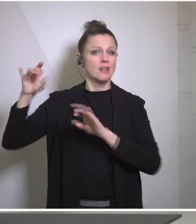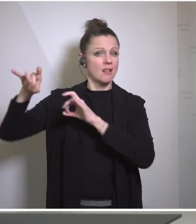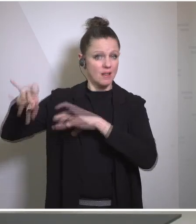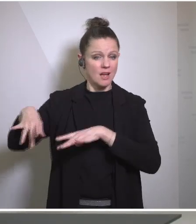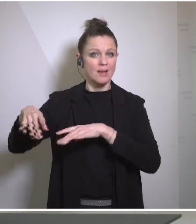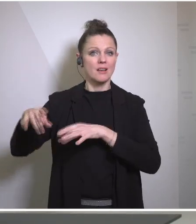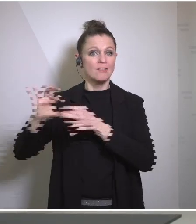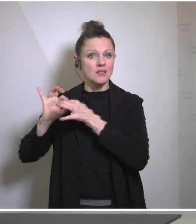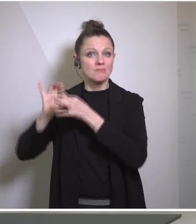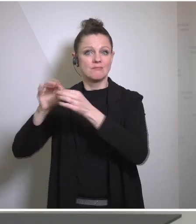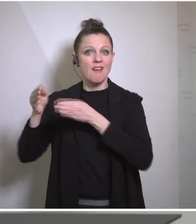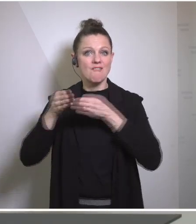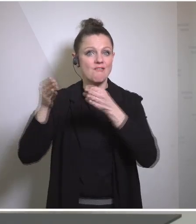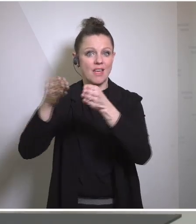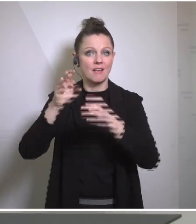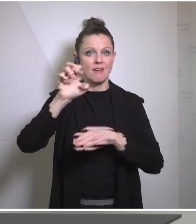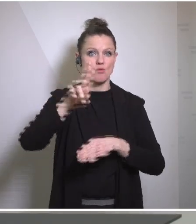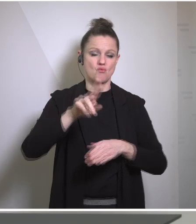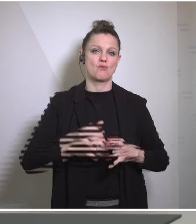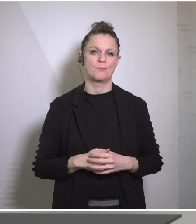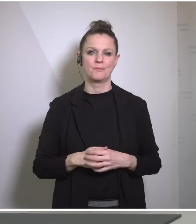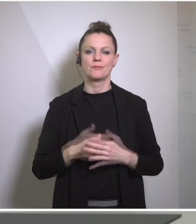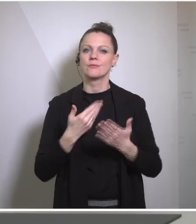we really benefited from the Foreign Minister's insights not just from his recent visit, but from